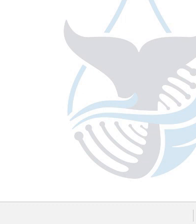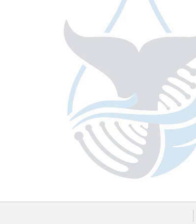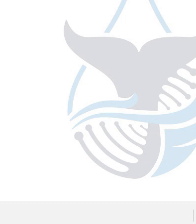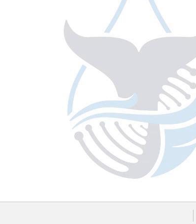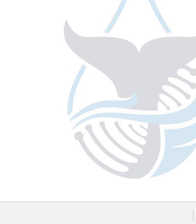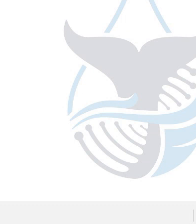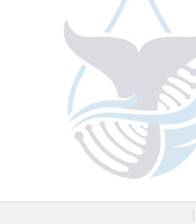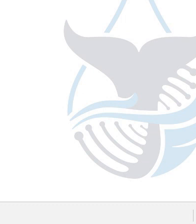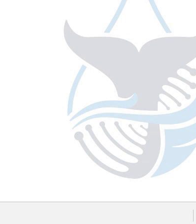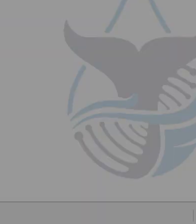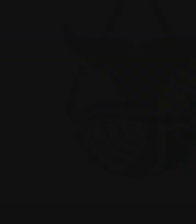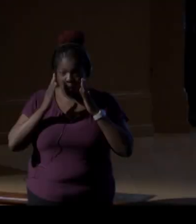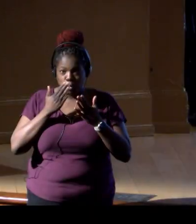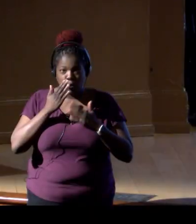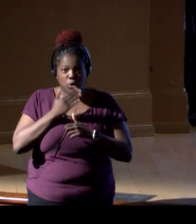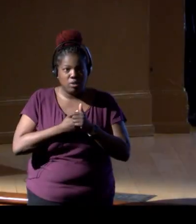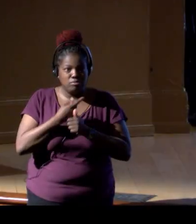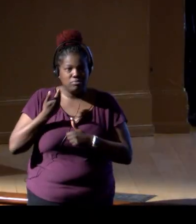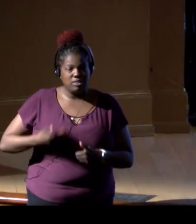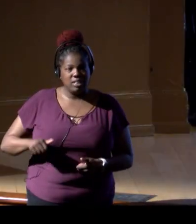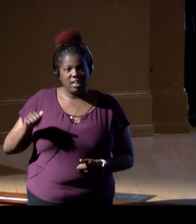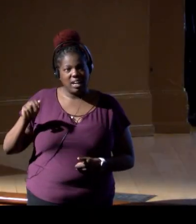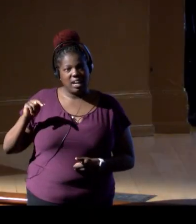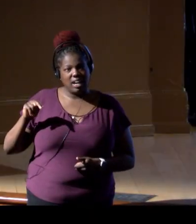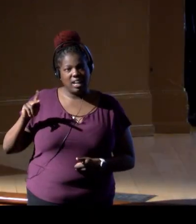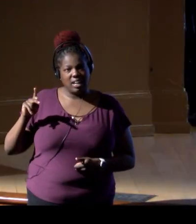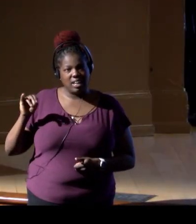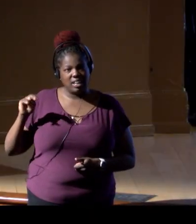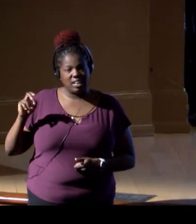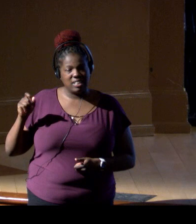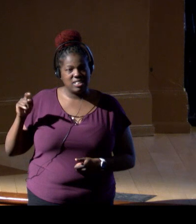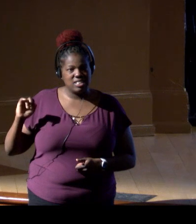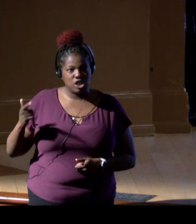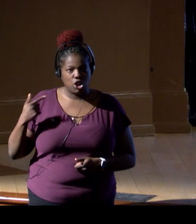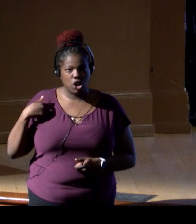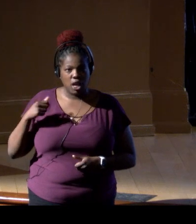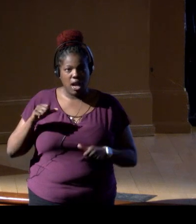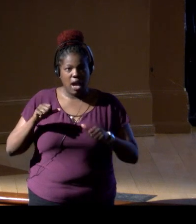Hi, thank you, everybody. I'm Anne Kinsinger. I'm the associate director for the Ecosystem Mission Area